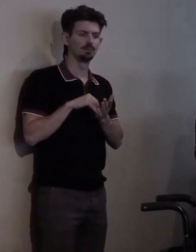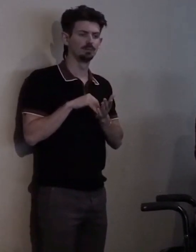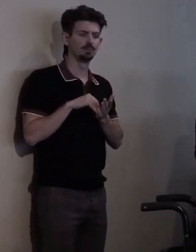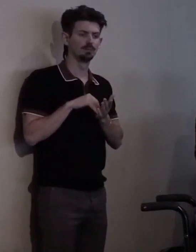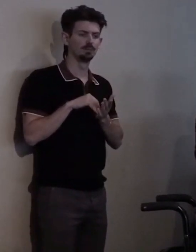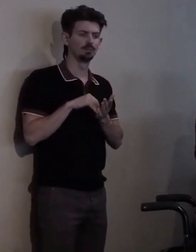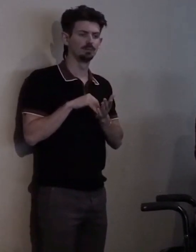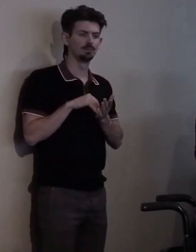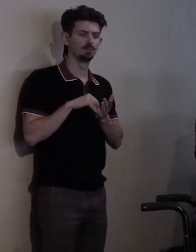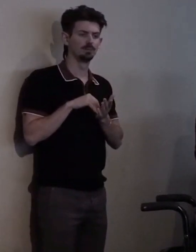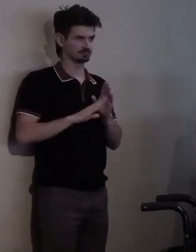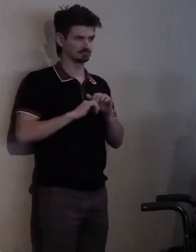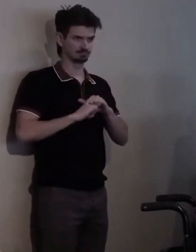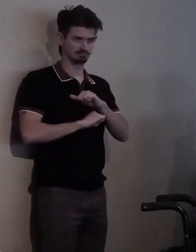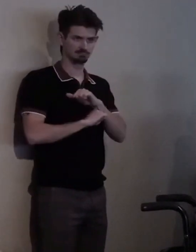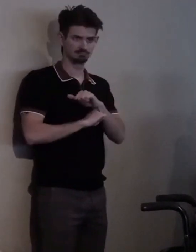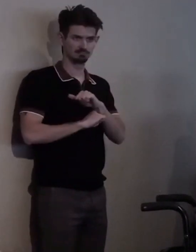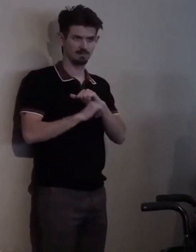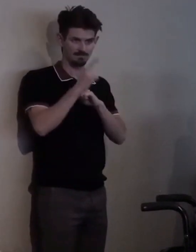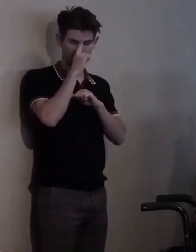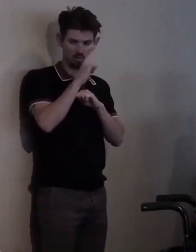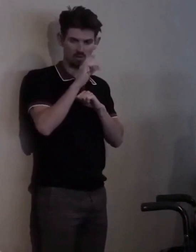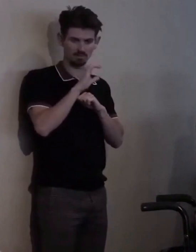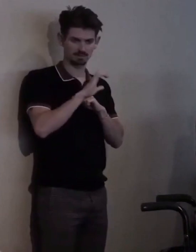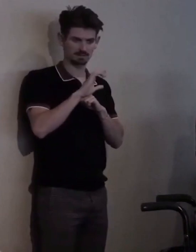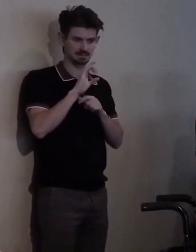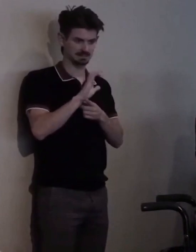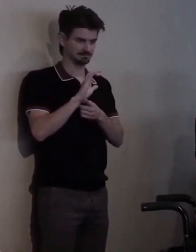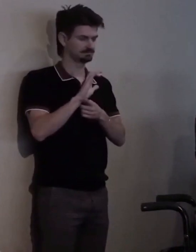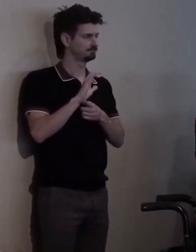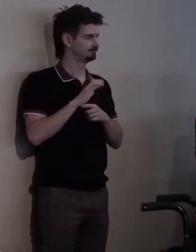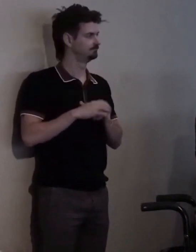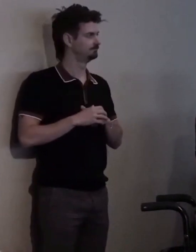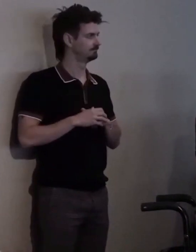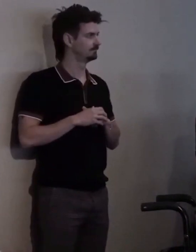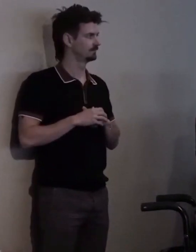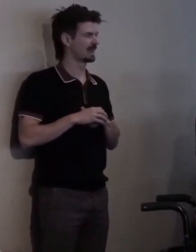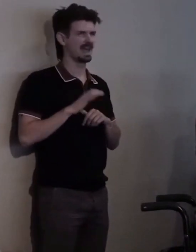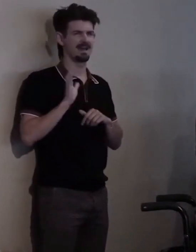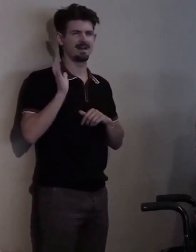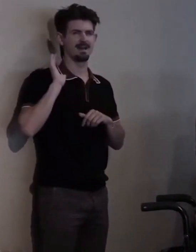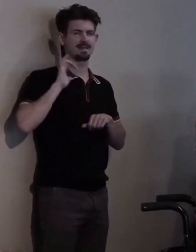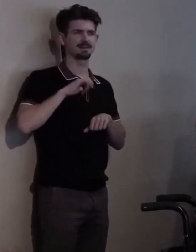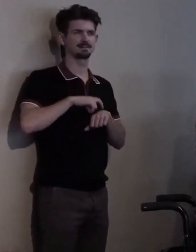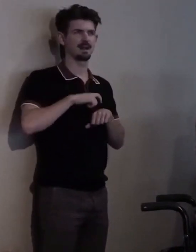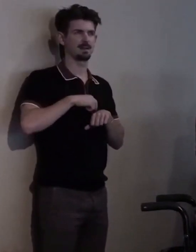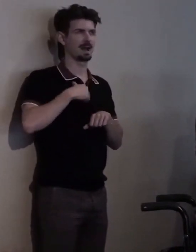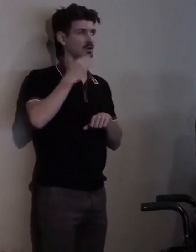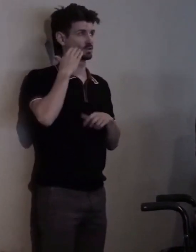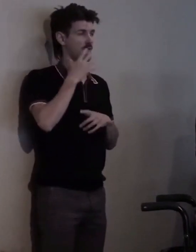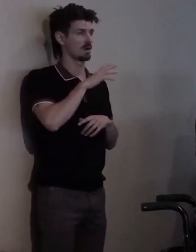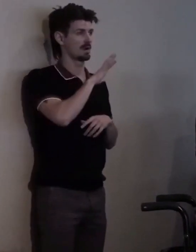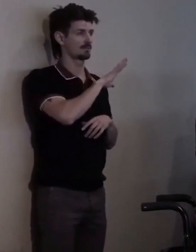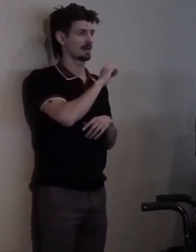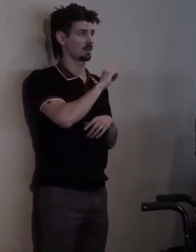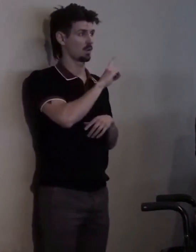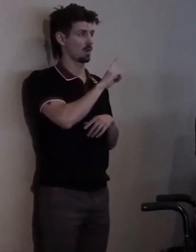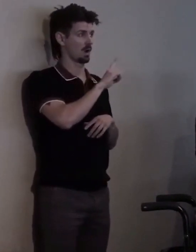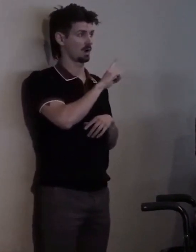And all they really knew for sure was that a 501c(3) had to have a board,